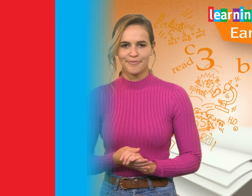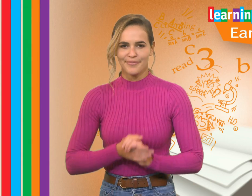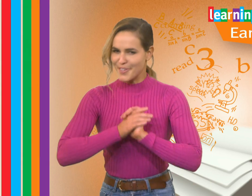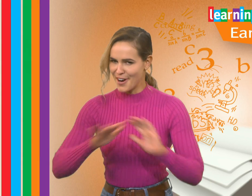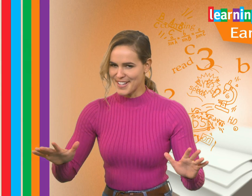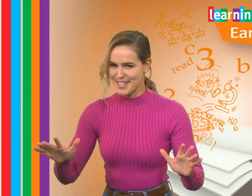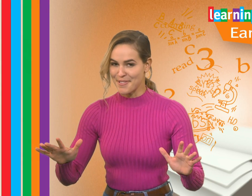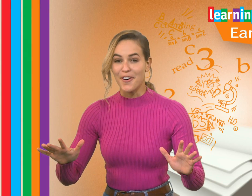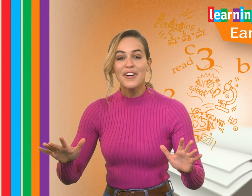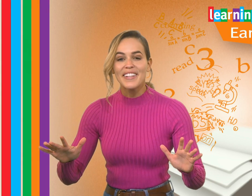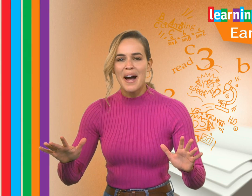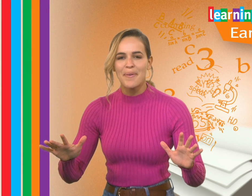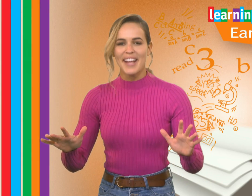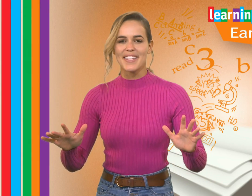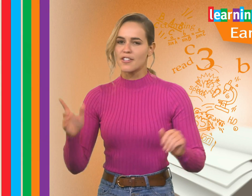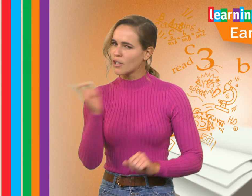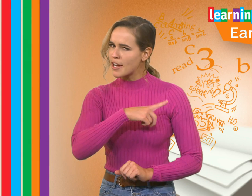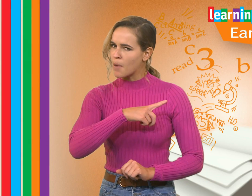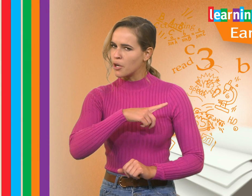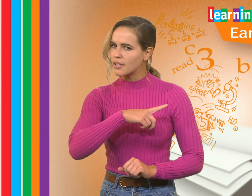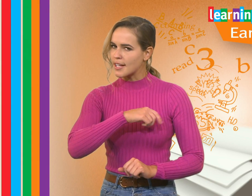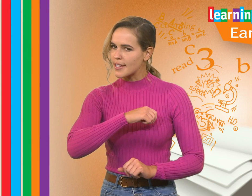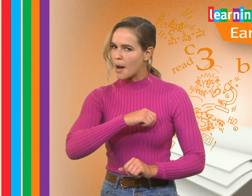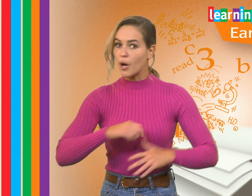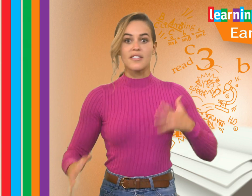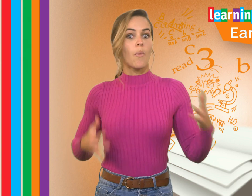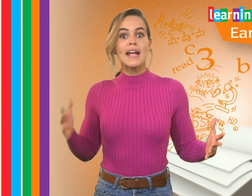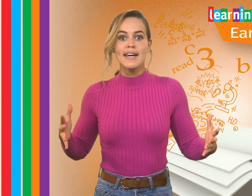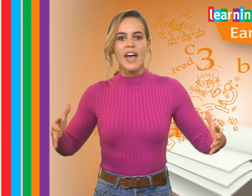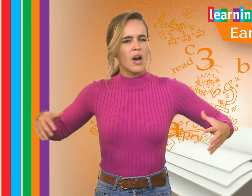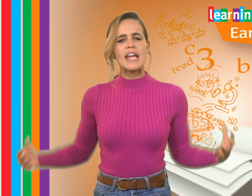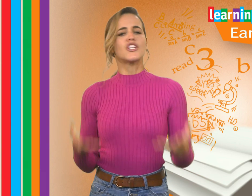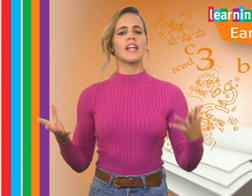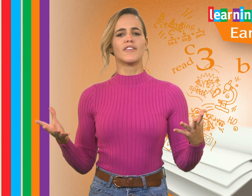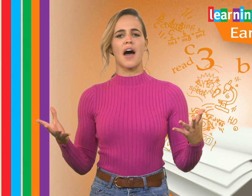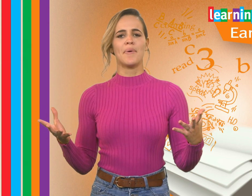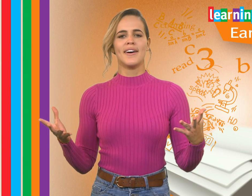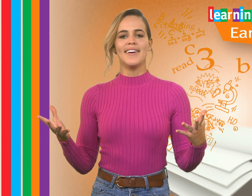All right, guys, before we click our brains into learning mode, let's get our bodies awake, and our energy levels up.